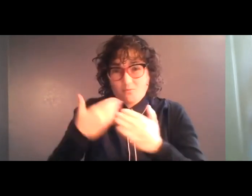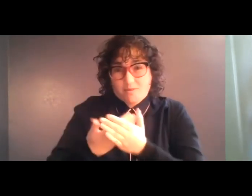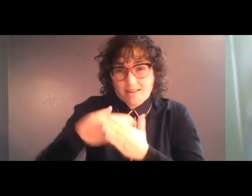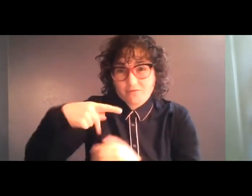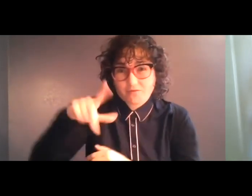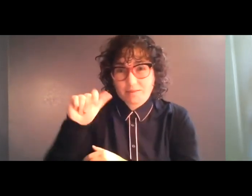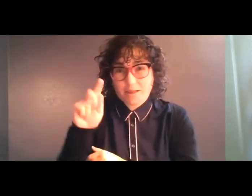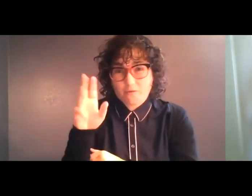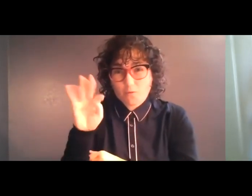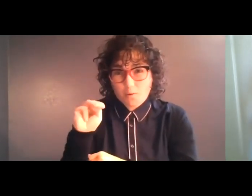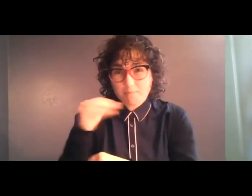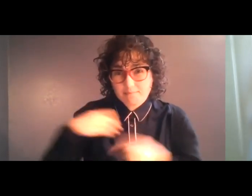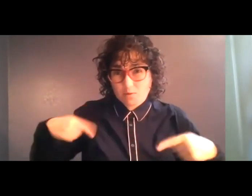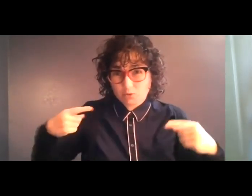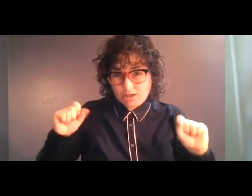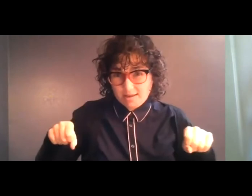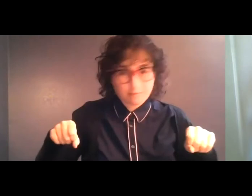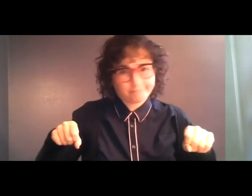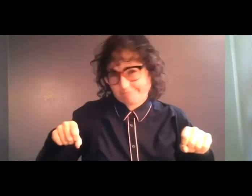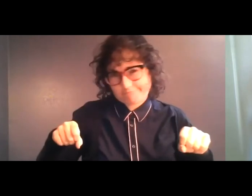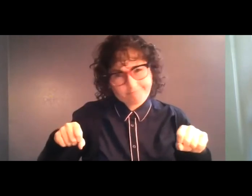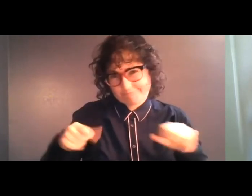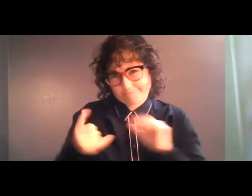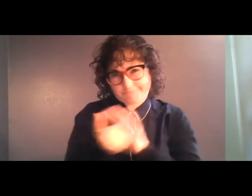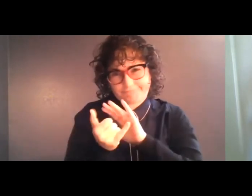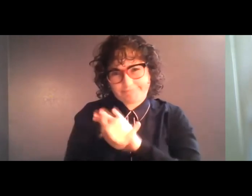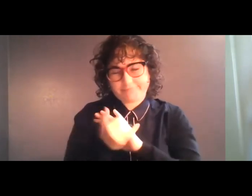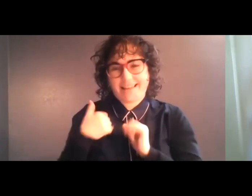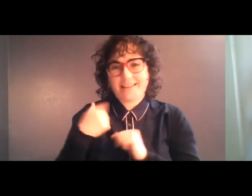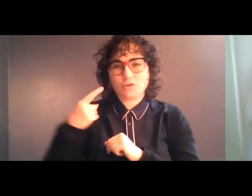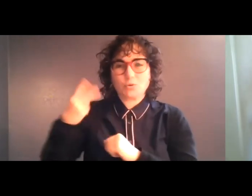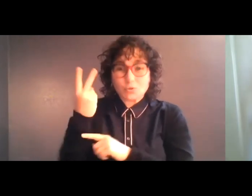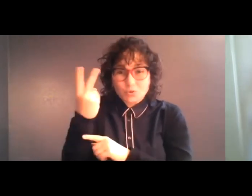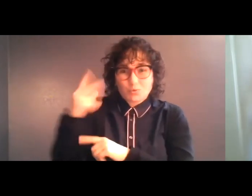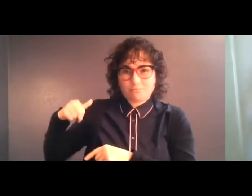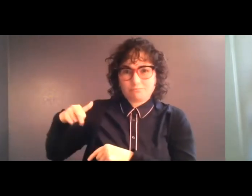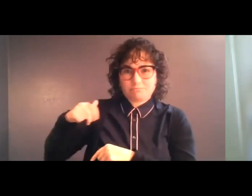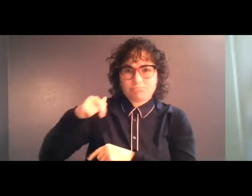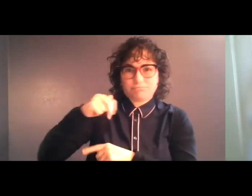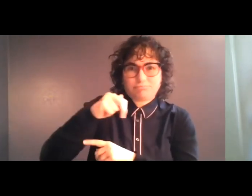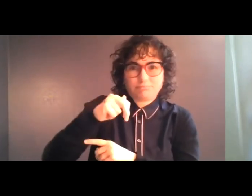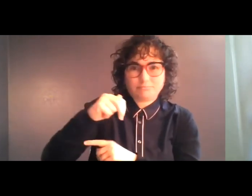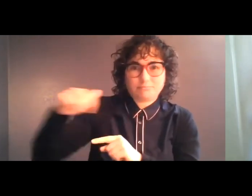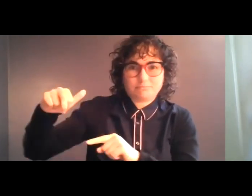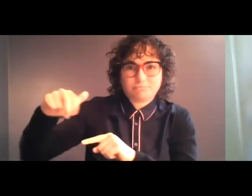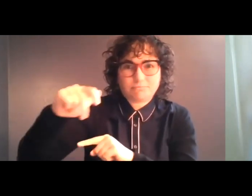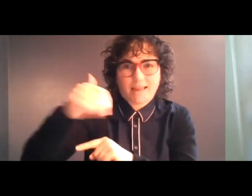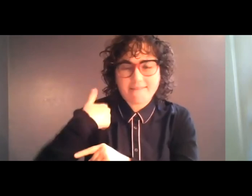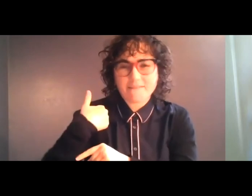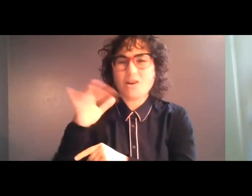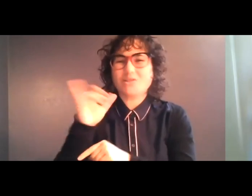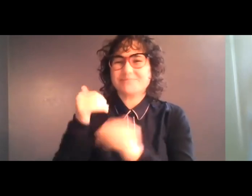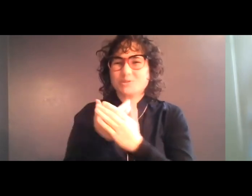in a wheelchair? Forget it. Two flights of long steps. AND --- they have these new tickets.